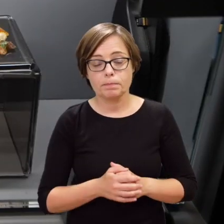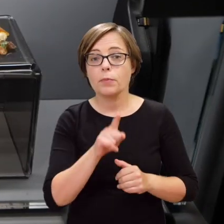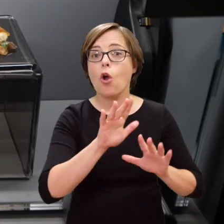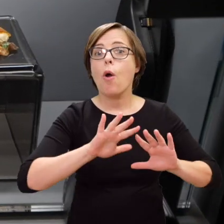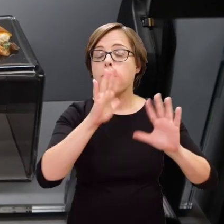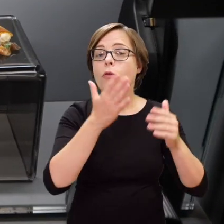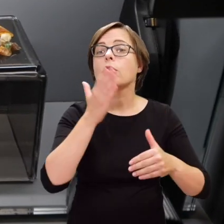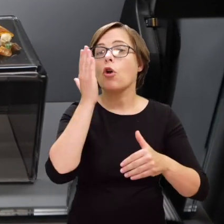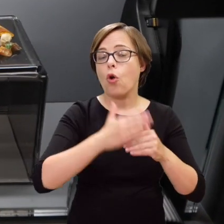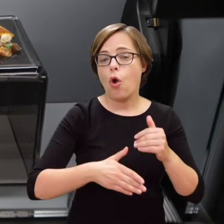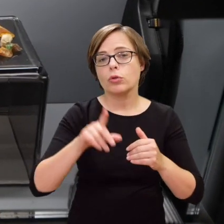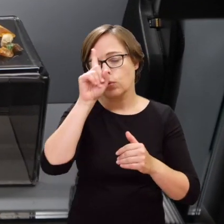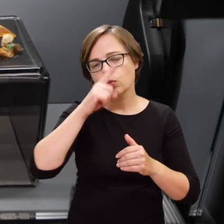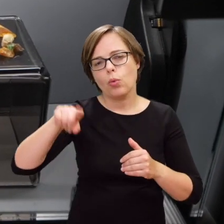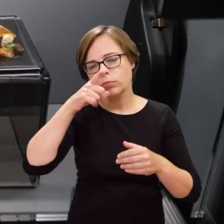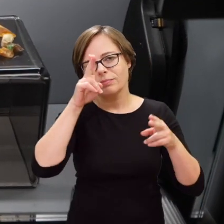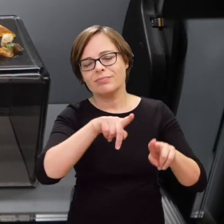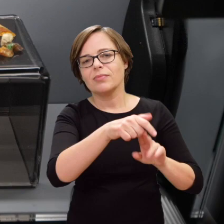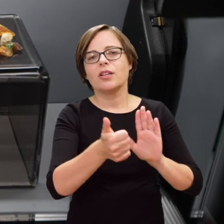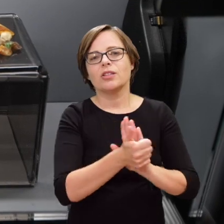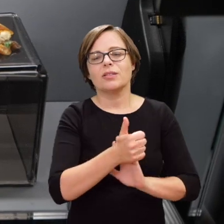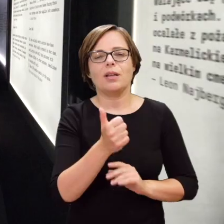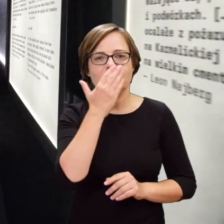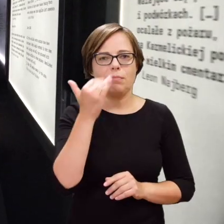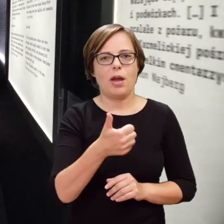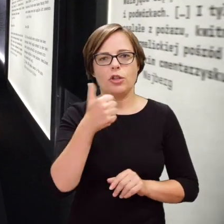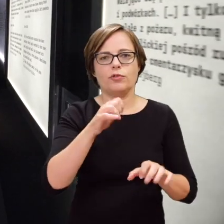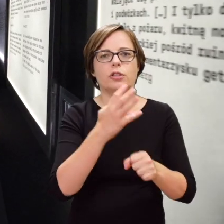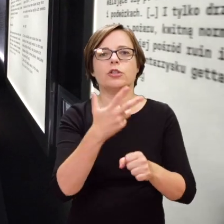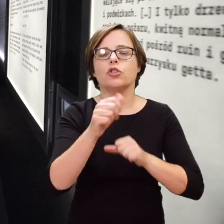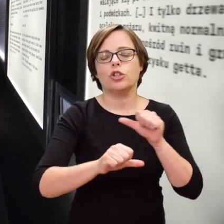16 May 1943 is generally regarded as the end of the Warsaw Ghetto Uprising—